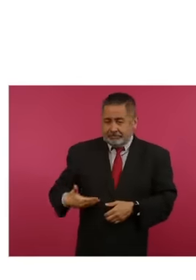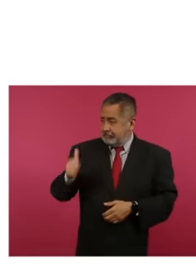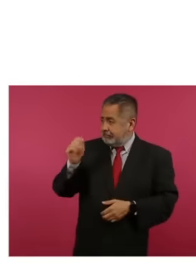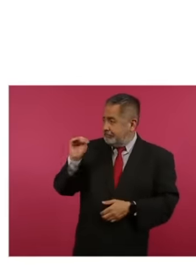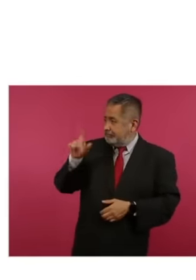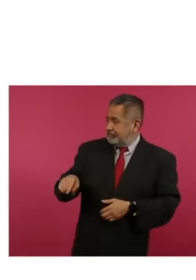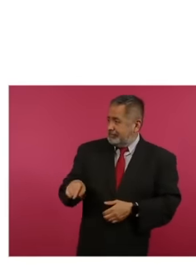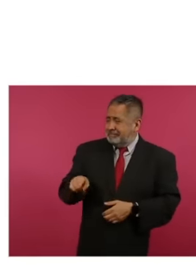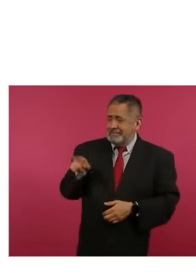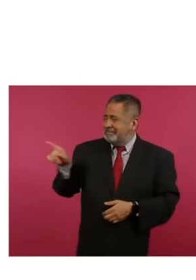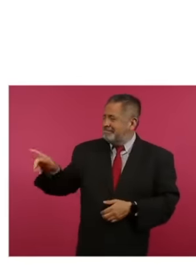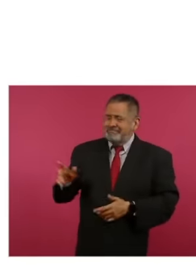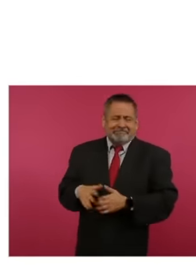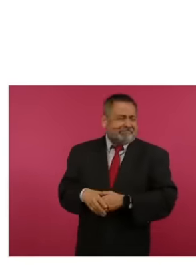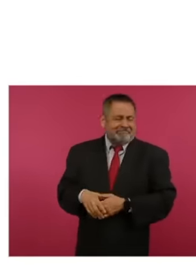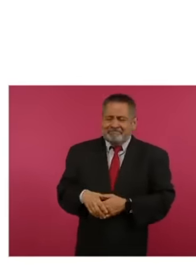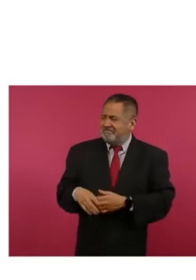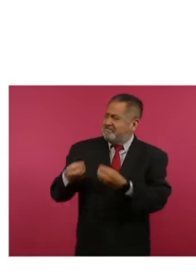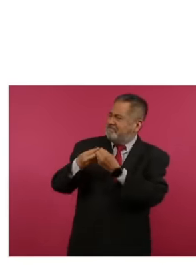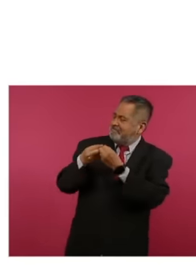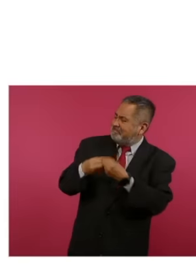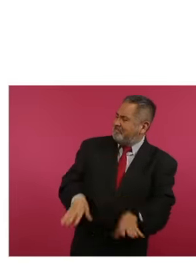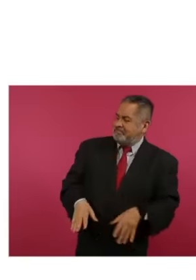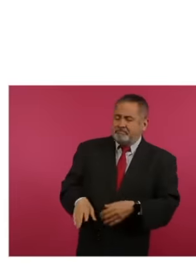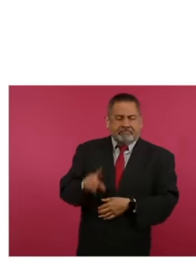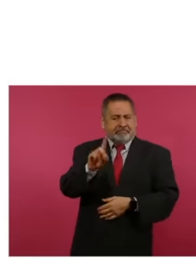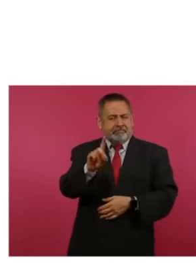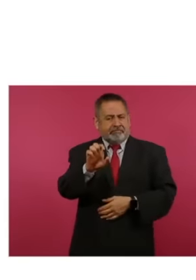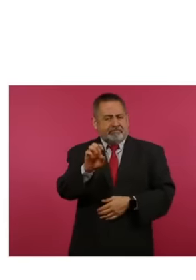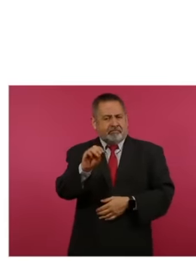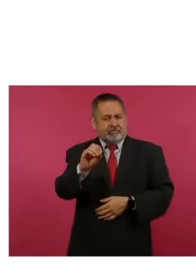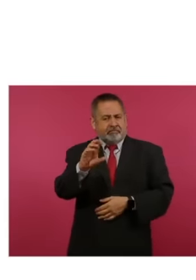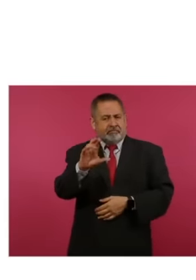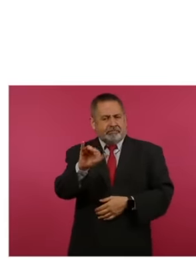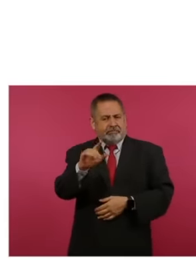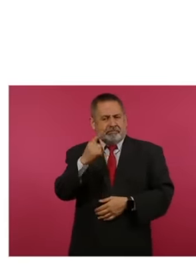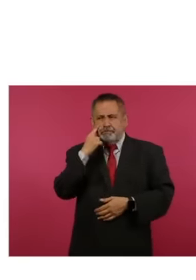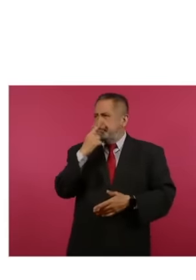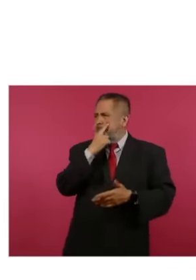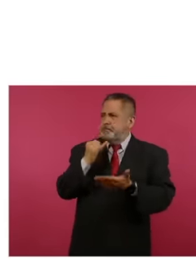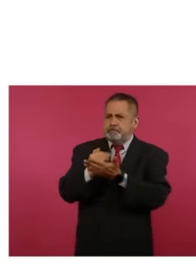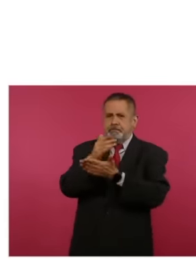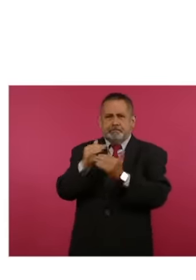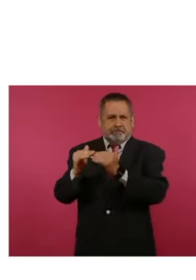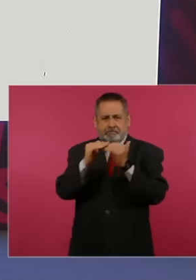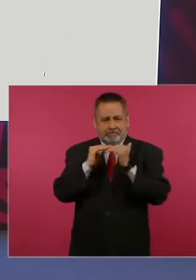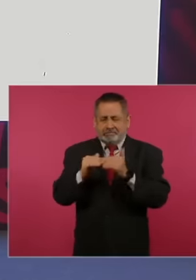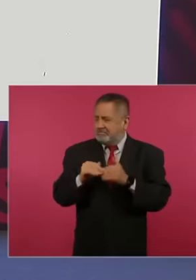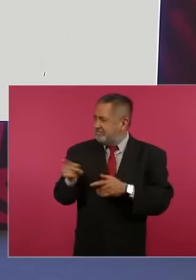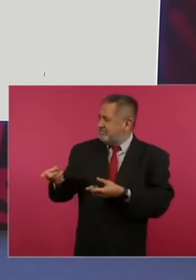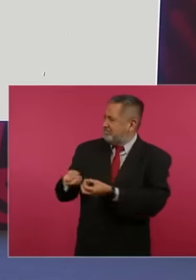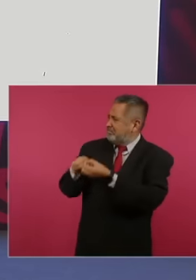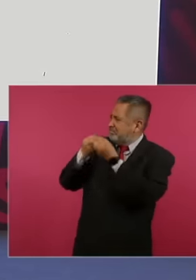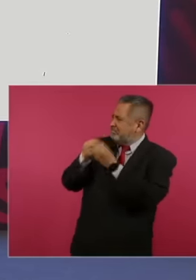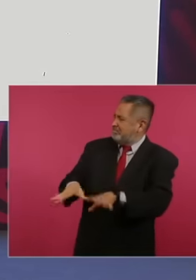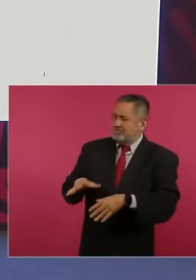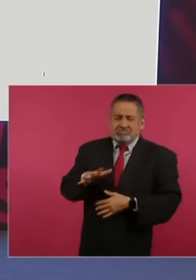the damage to democracy, the damage that was done to the people of